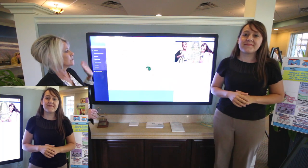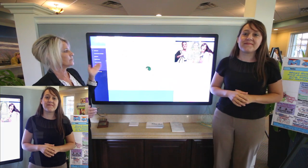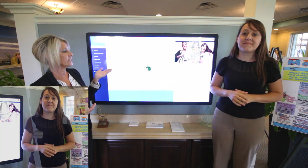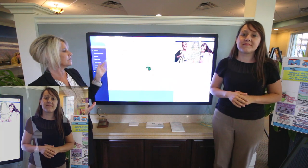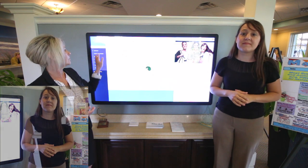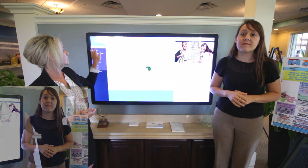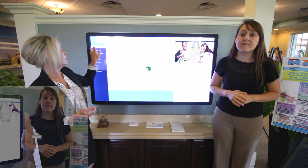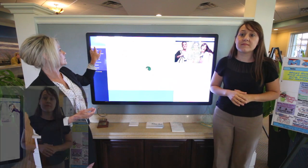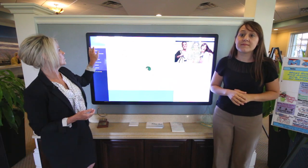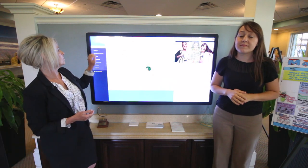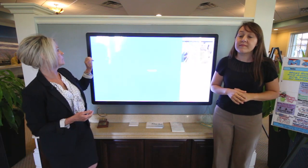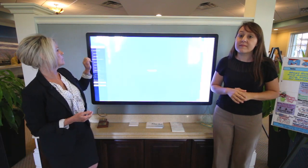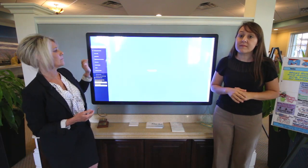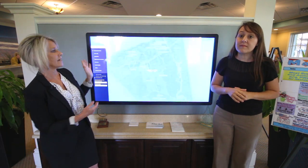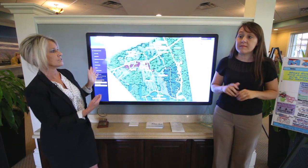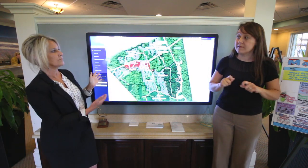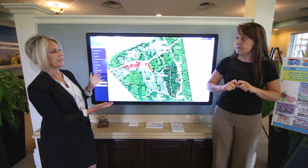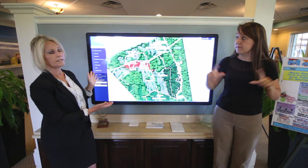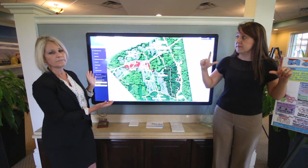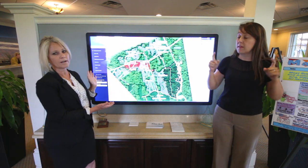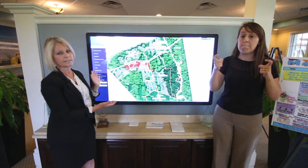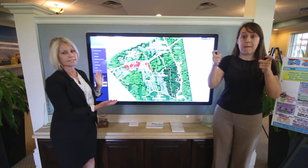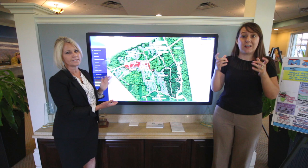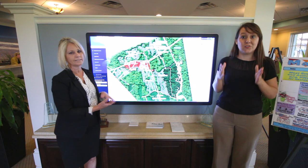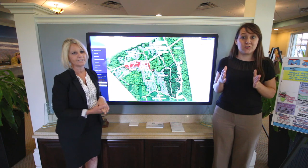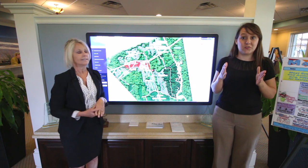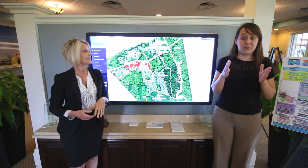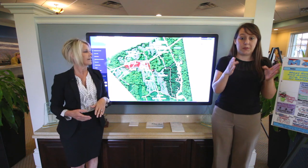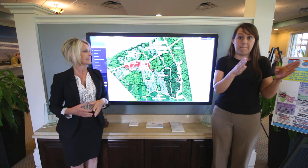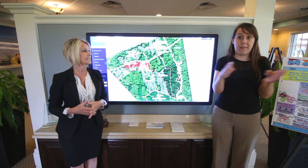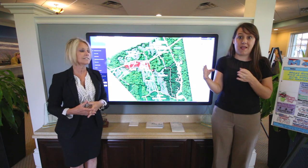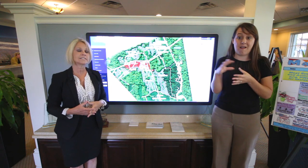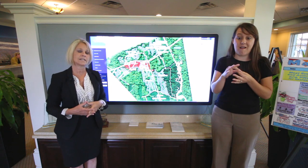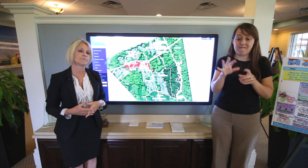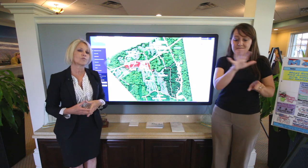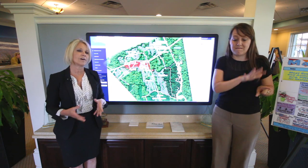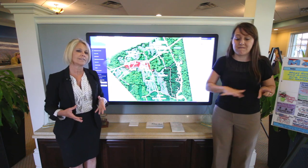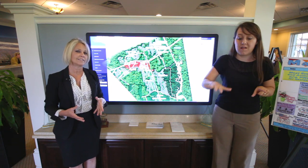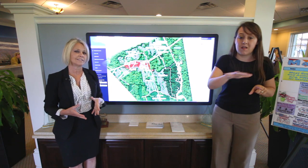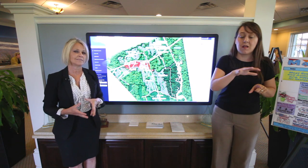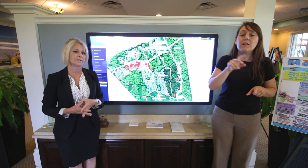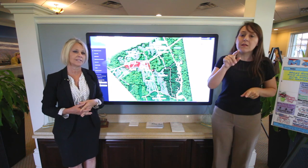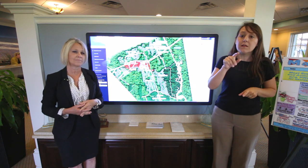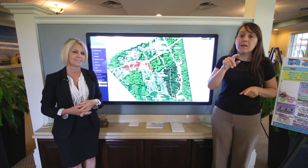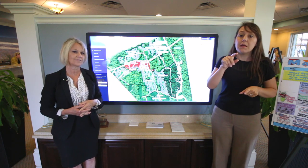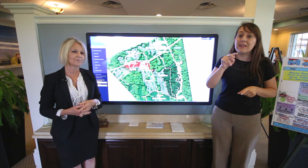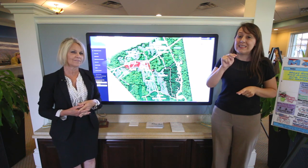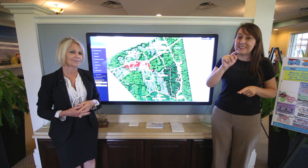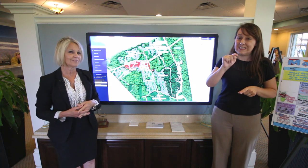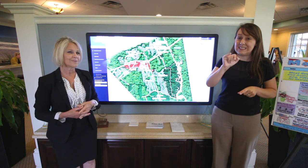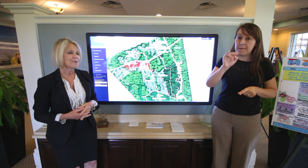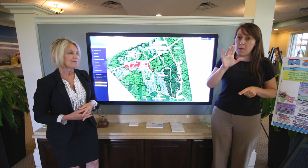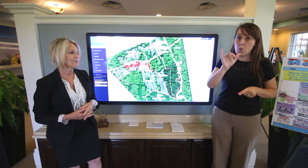So bringing you into the master plan of Nocatee: Nocatee is Timucuan Indian meaning "Peaceful River"